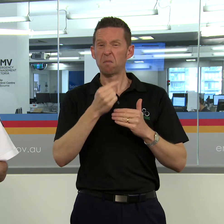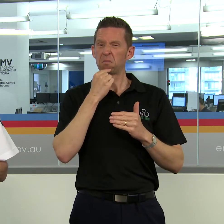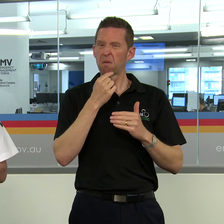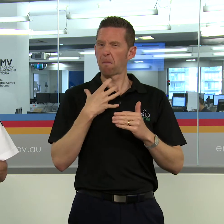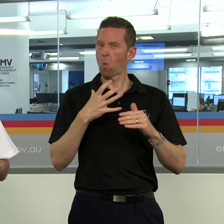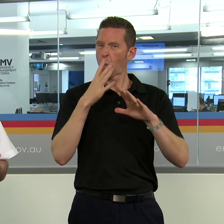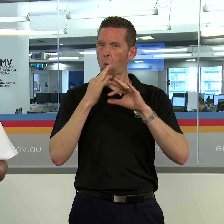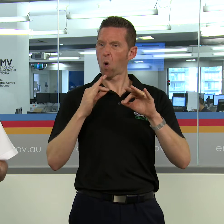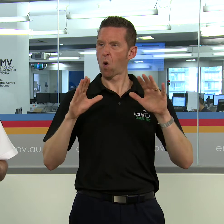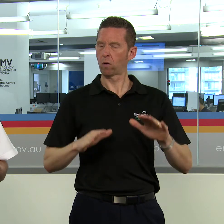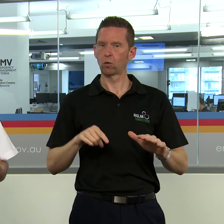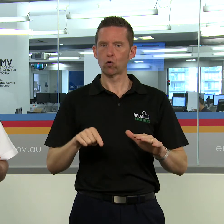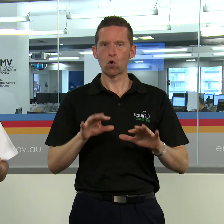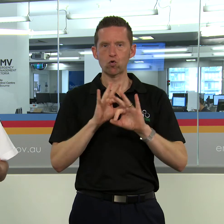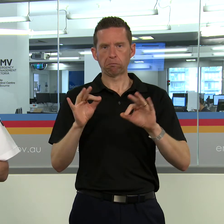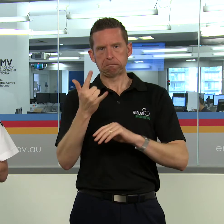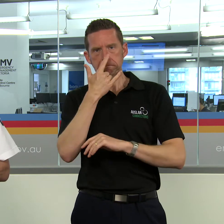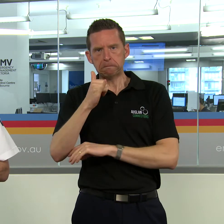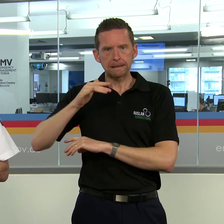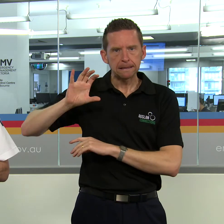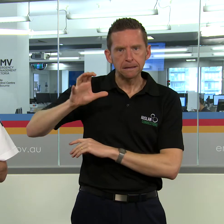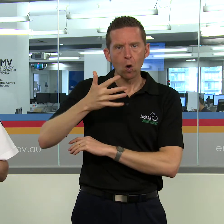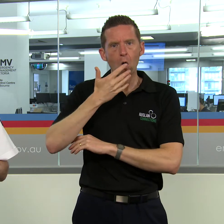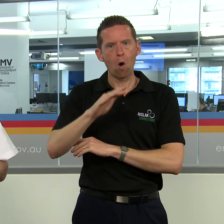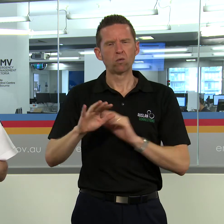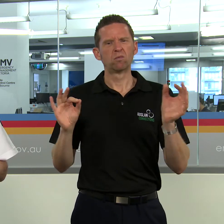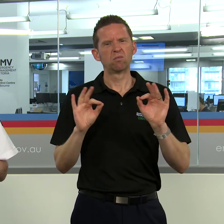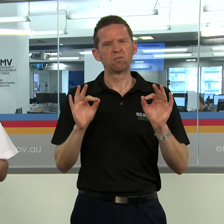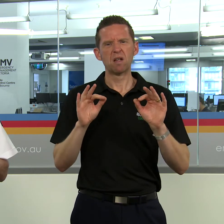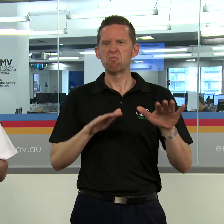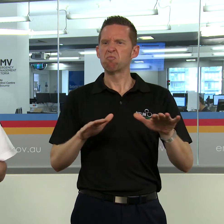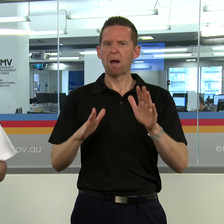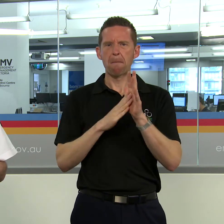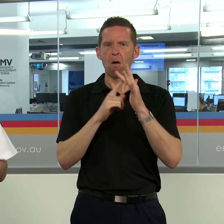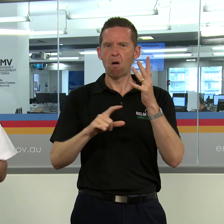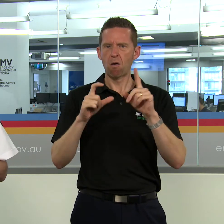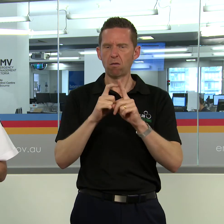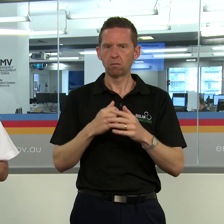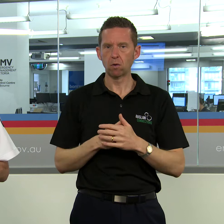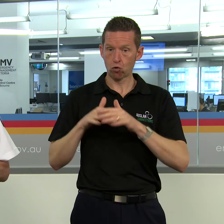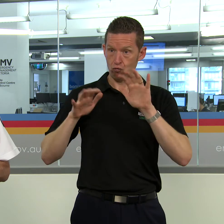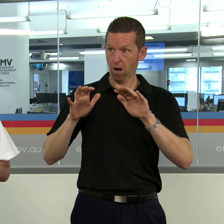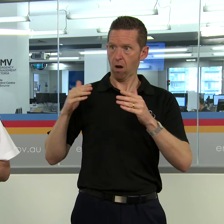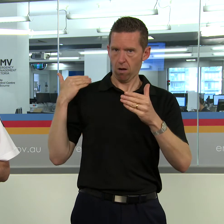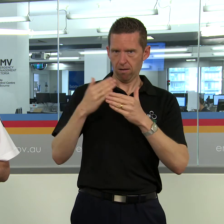We’re in - not in a hot period. It’s fairly mild and we’ve had rain and let’s think about those communities that